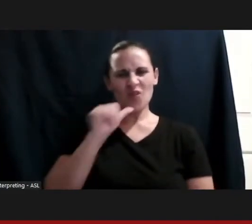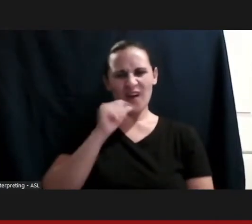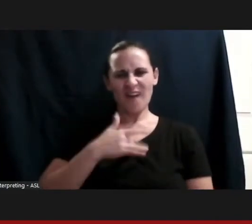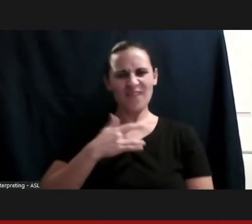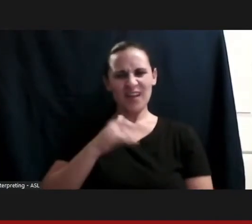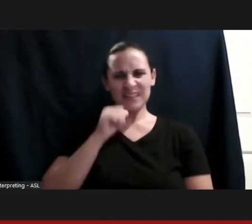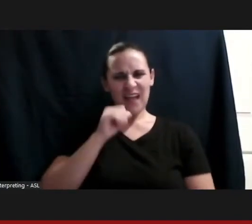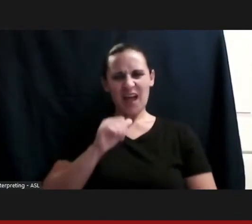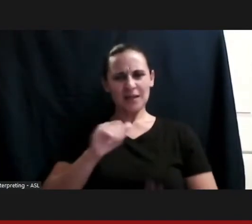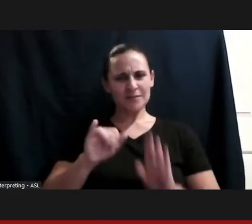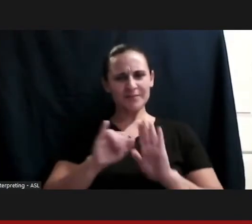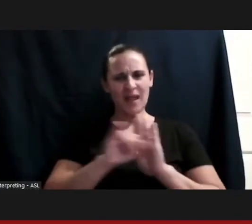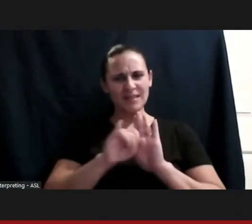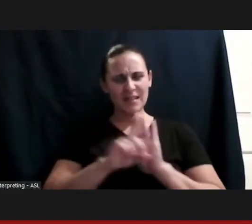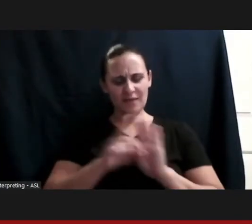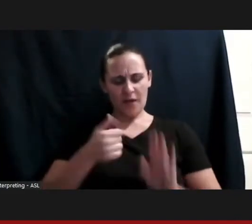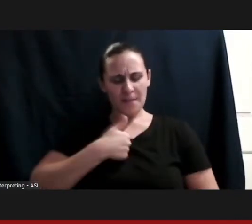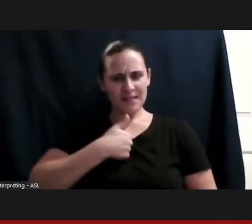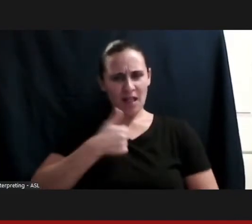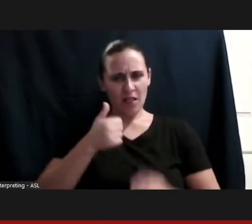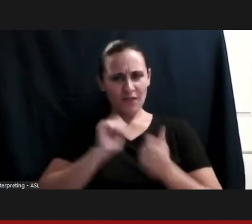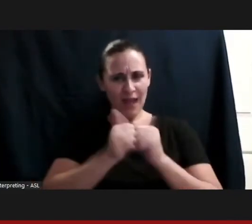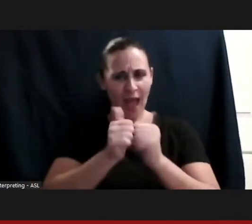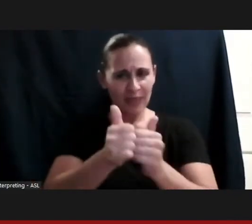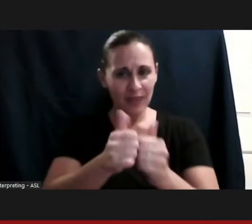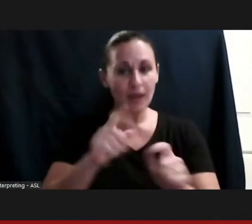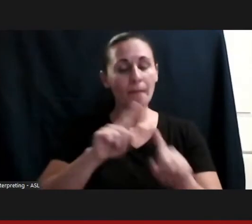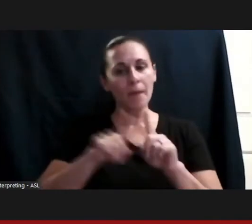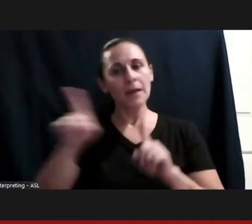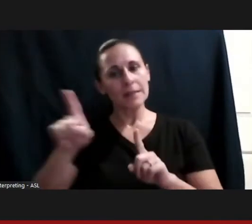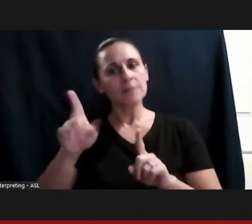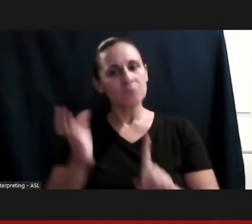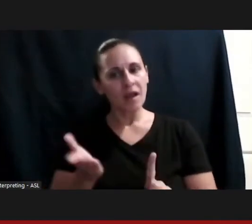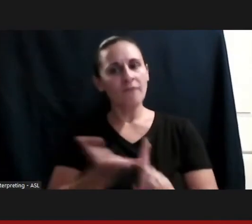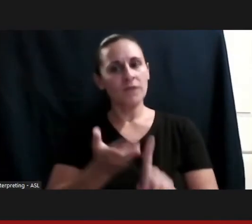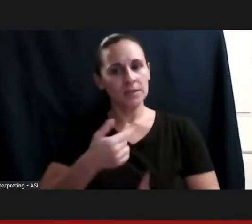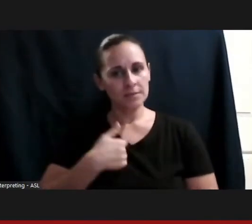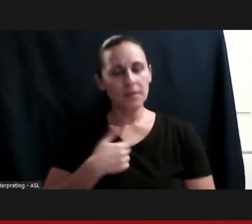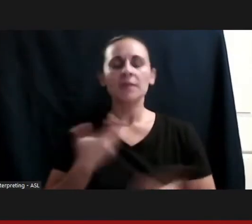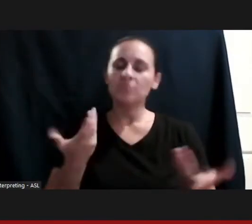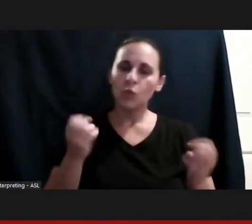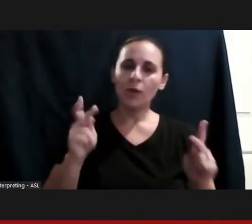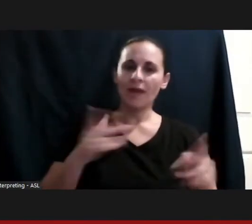So there was a lot of coaxing, and I gave it a try. It was a lot of work, and I started to